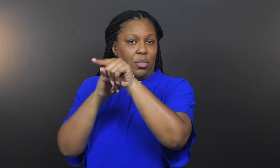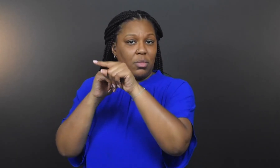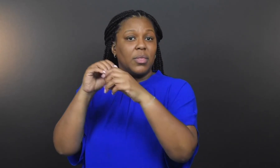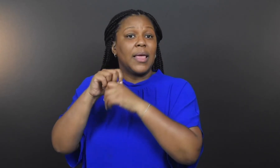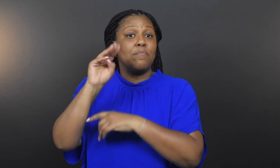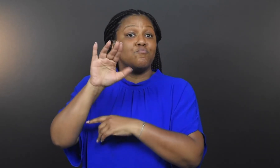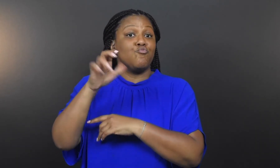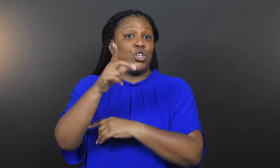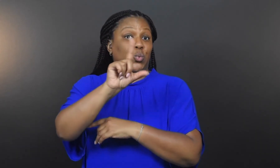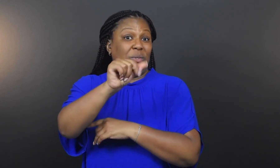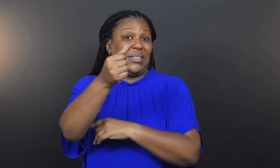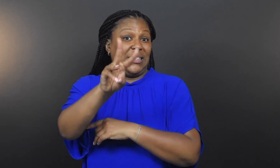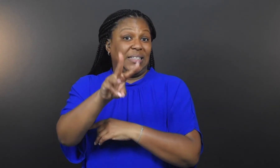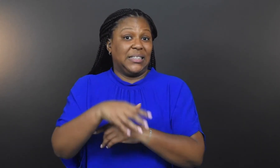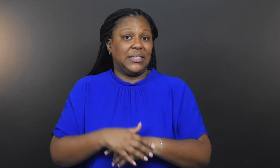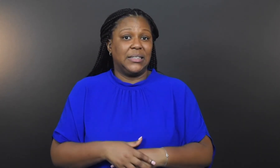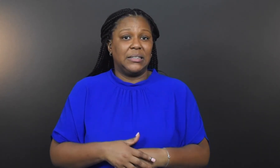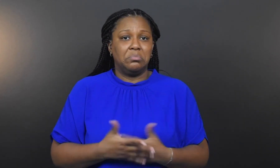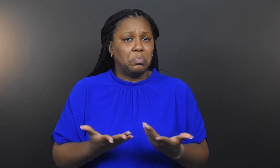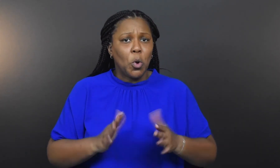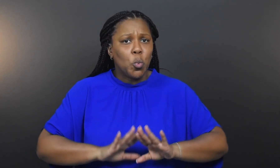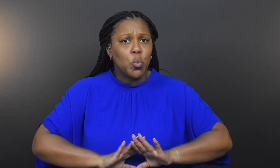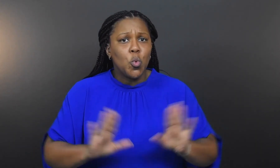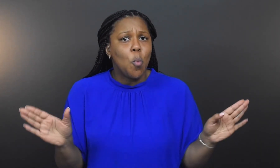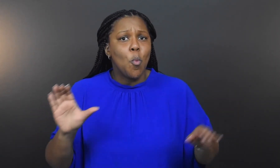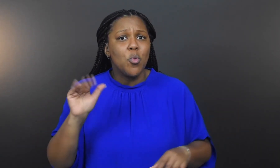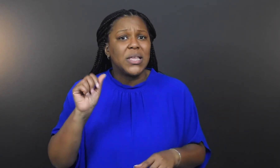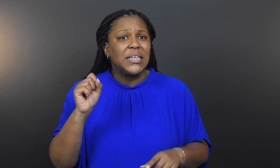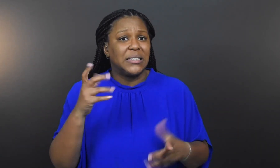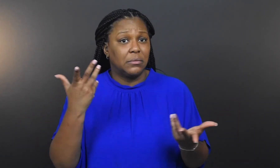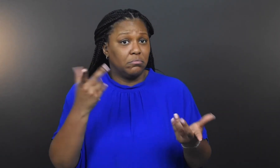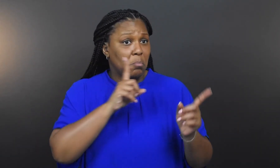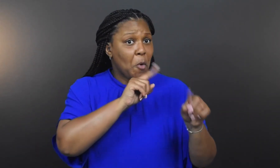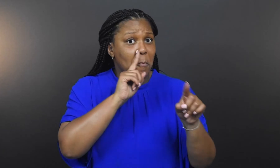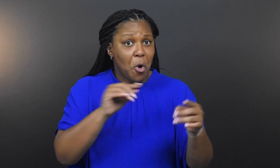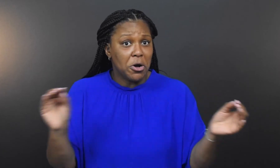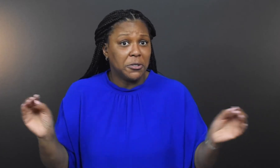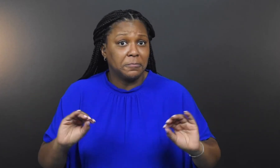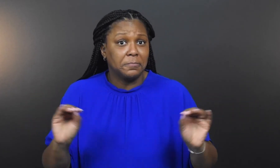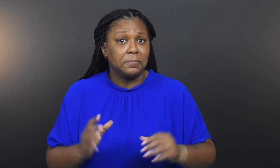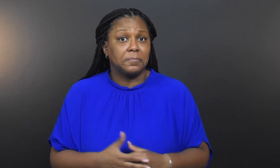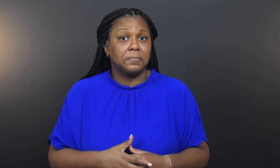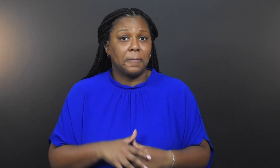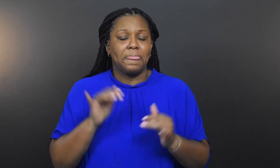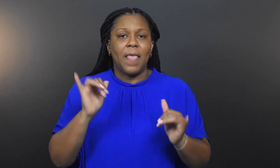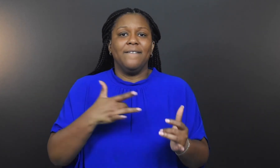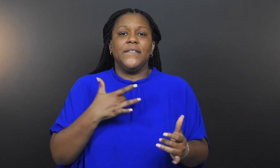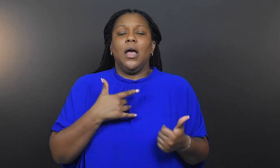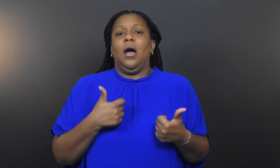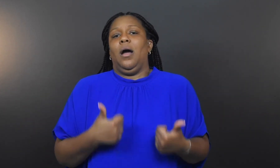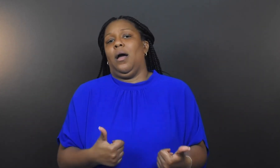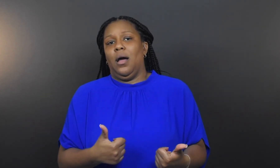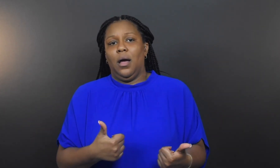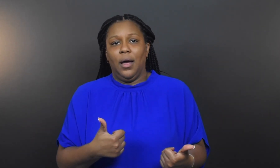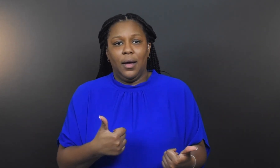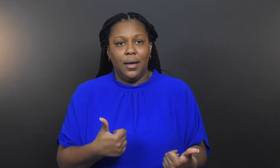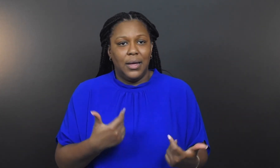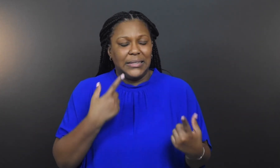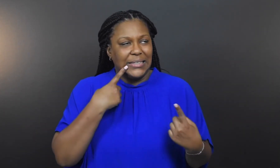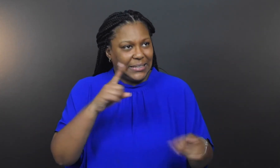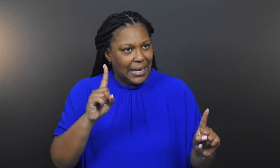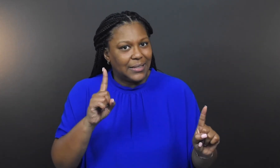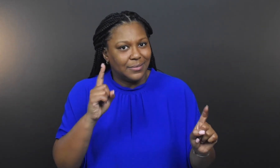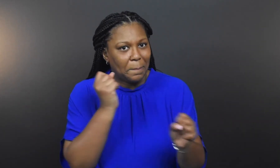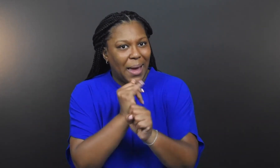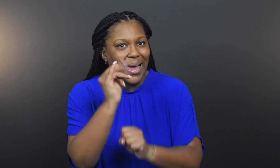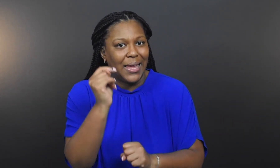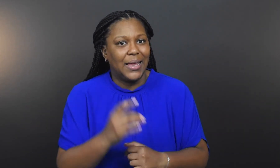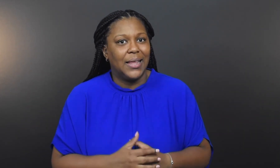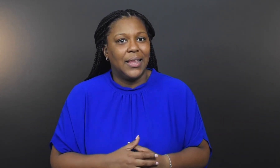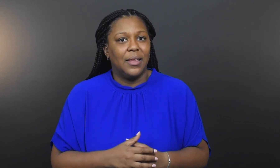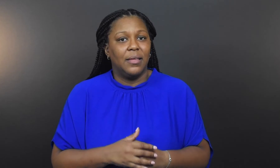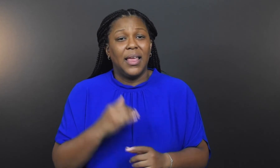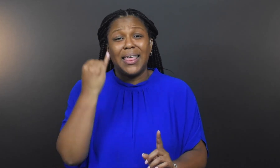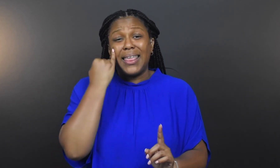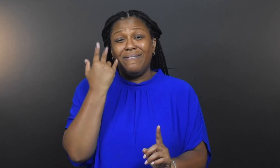2016, and no more cases were being reported, that was a wonderful feeling of success.